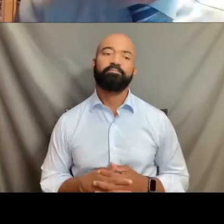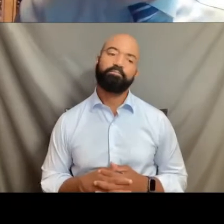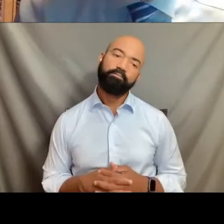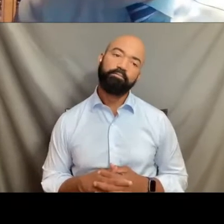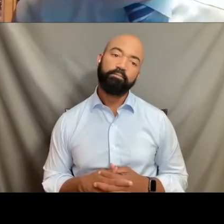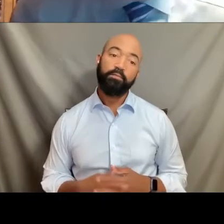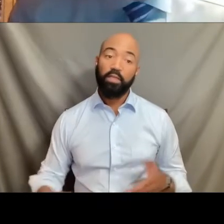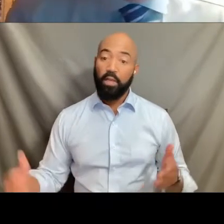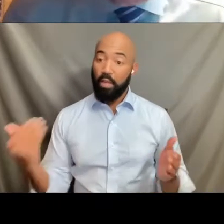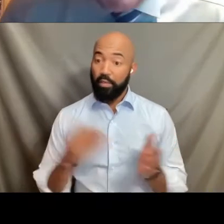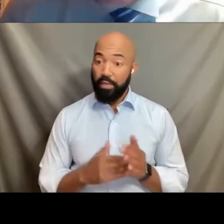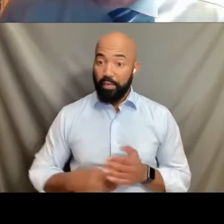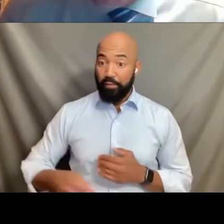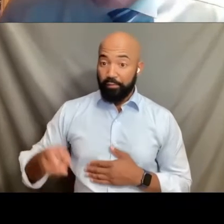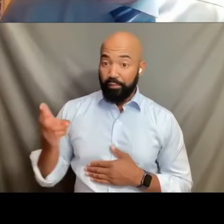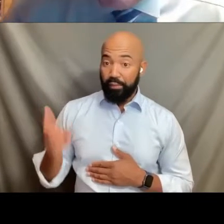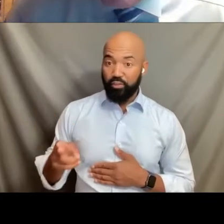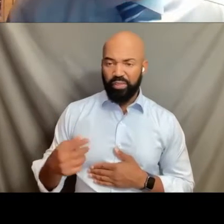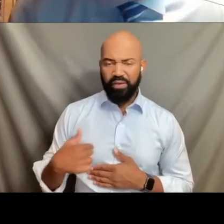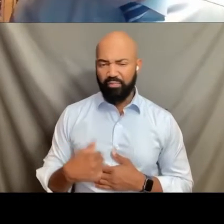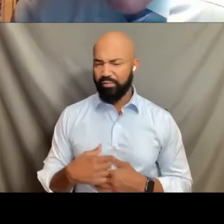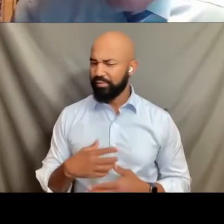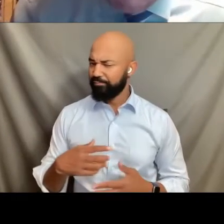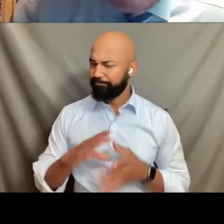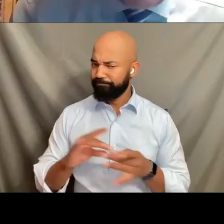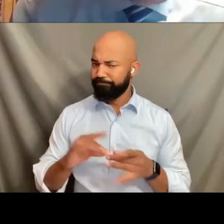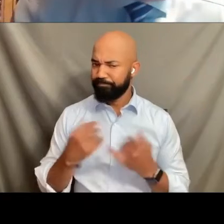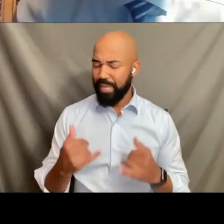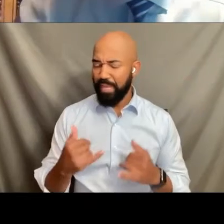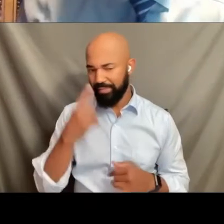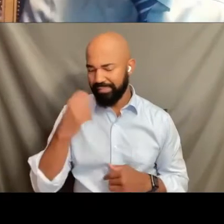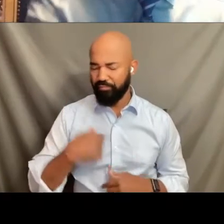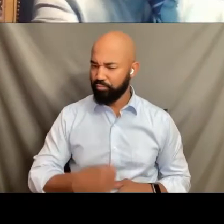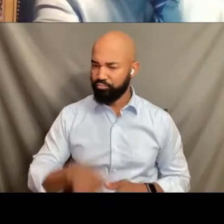I'm doing this again because I was very proud to be a part of the Obama administration,